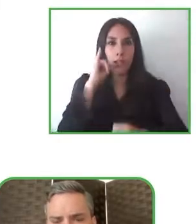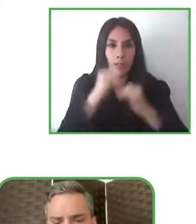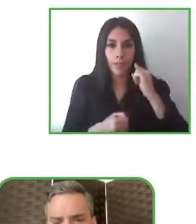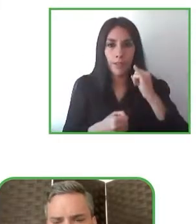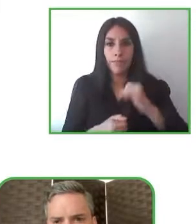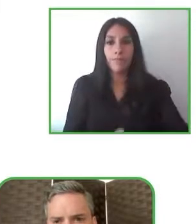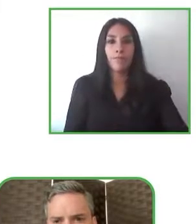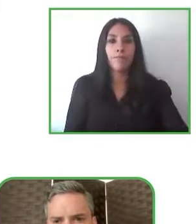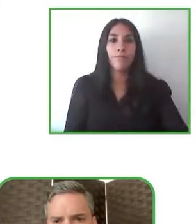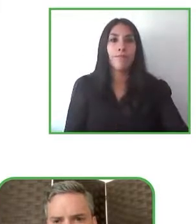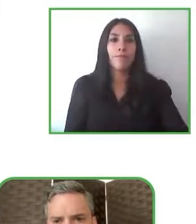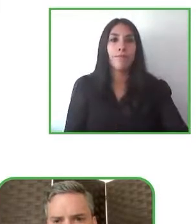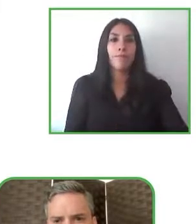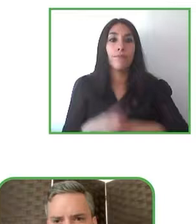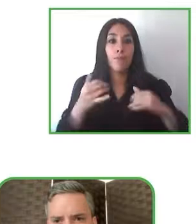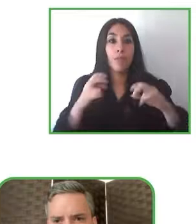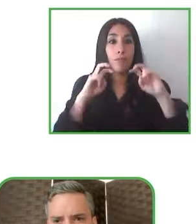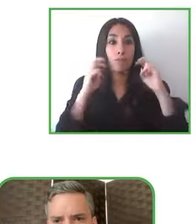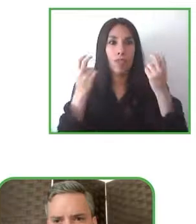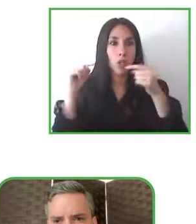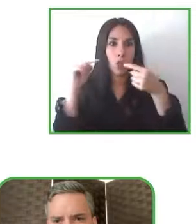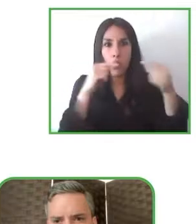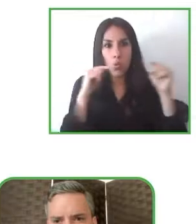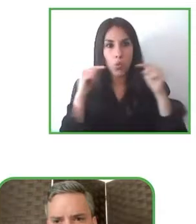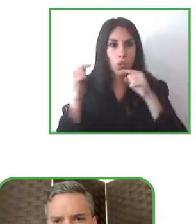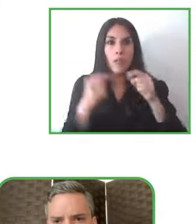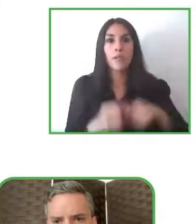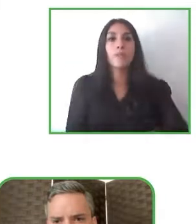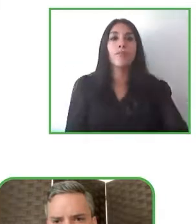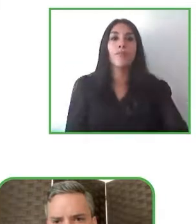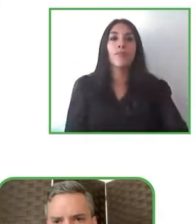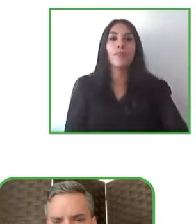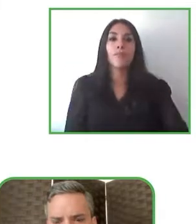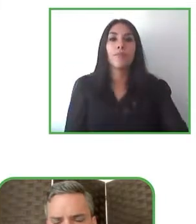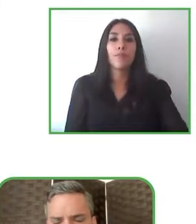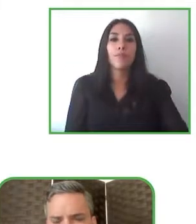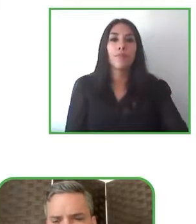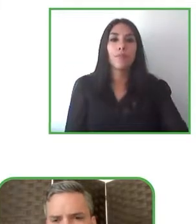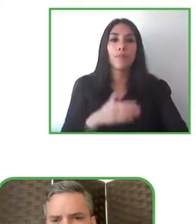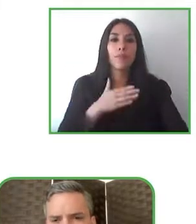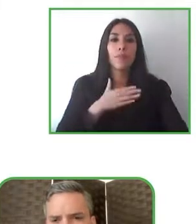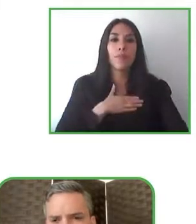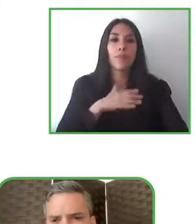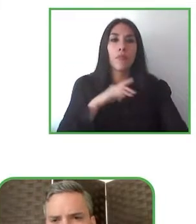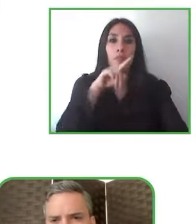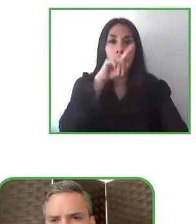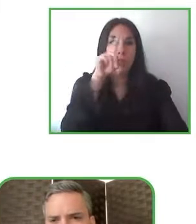To end with this round of questions Stephan I would like to know how